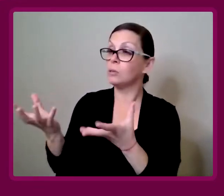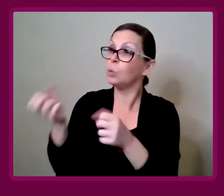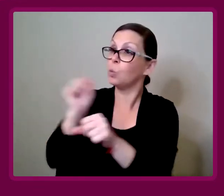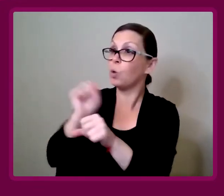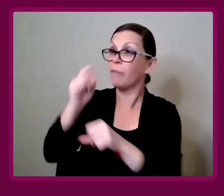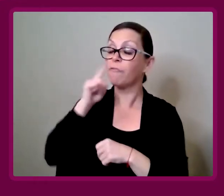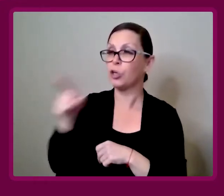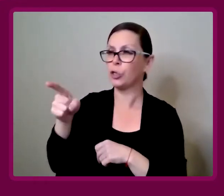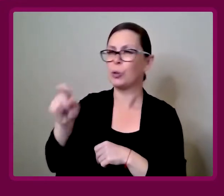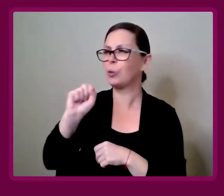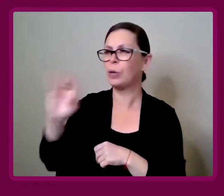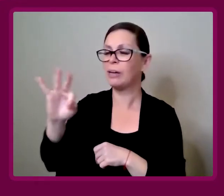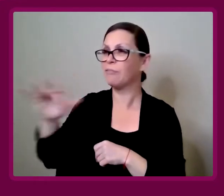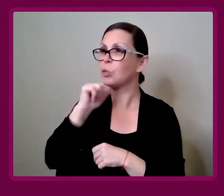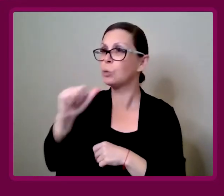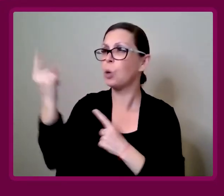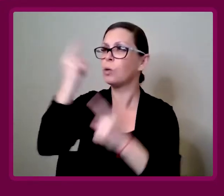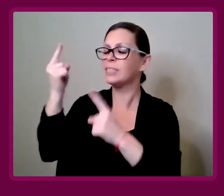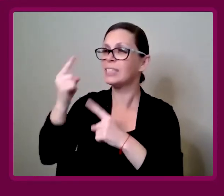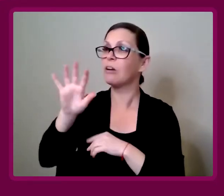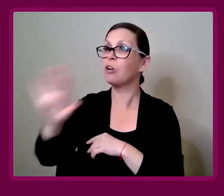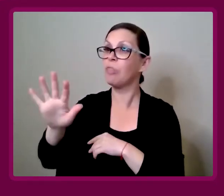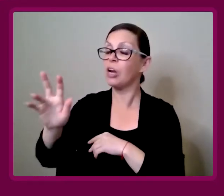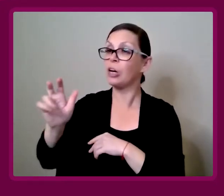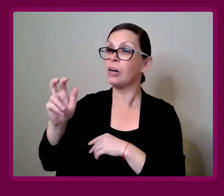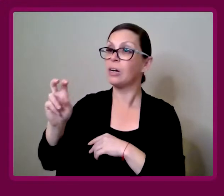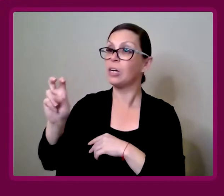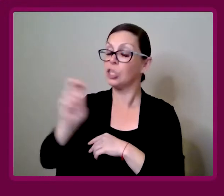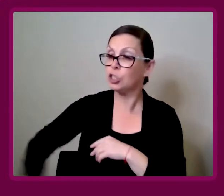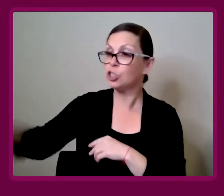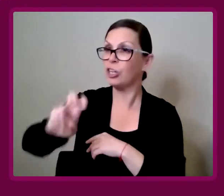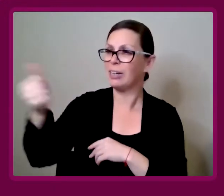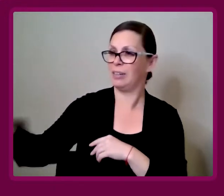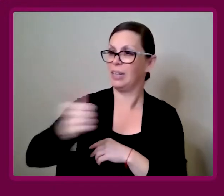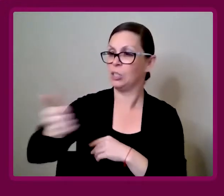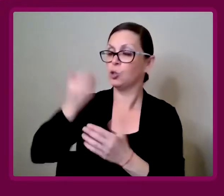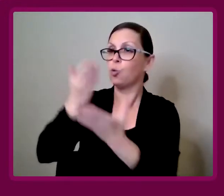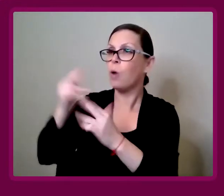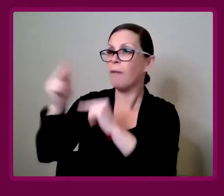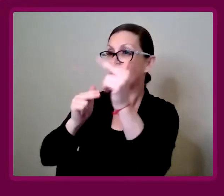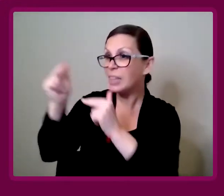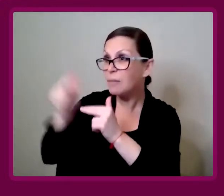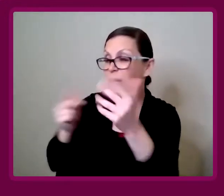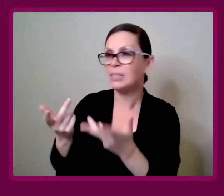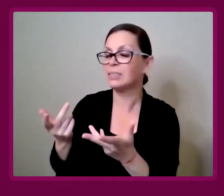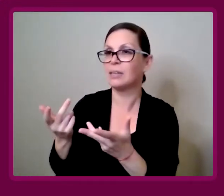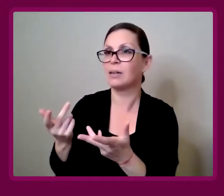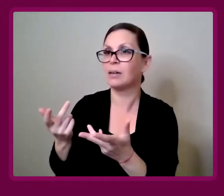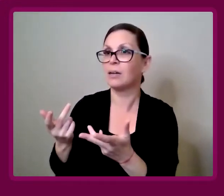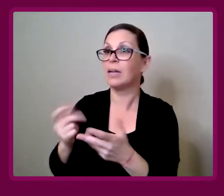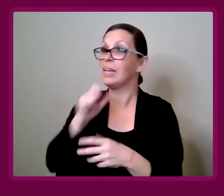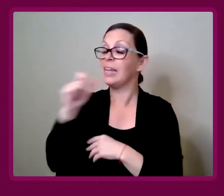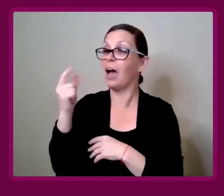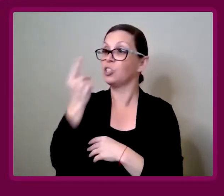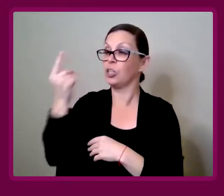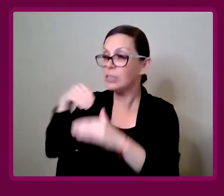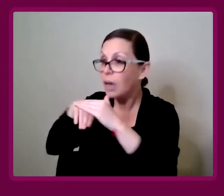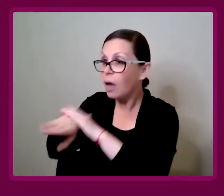work for you, if you don't consider the journey for them to get to the building?" Let alone, can they even get in that office?